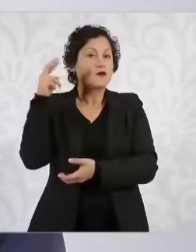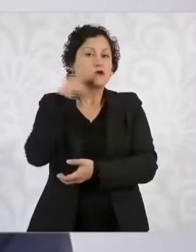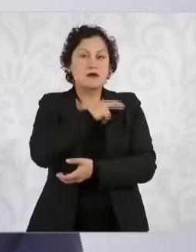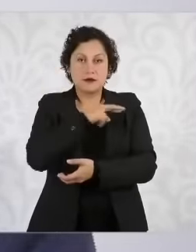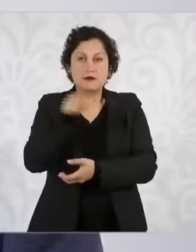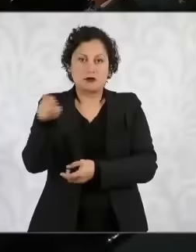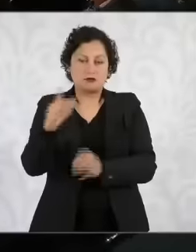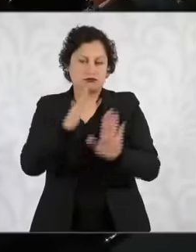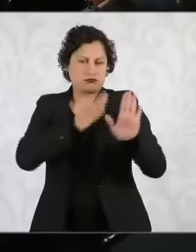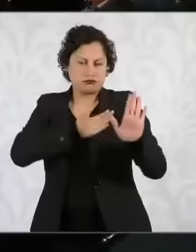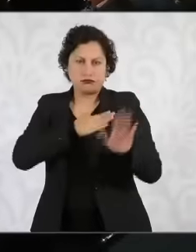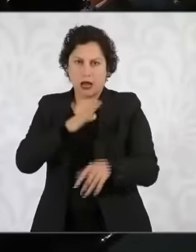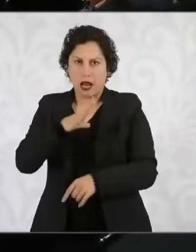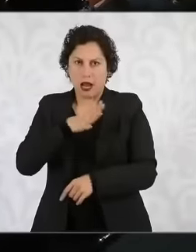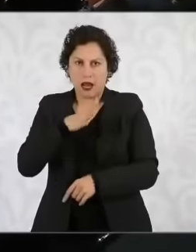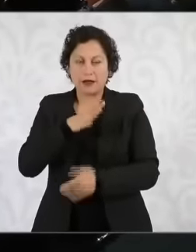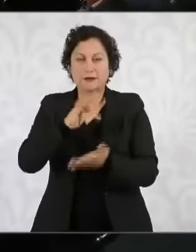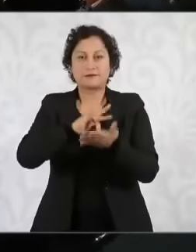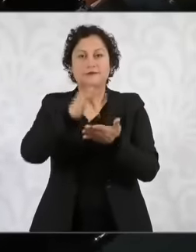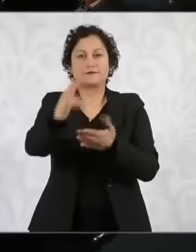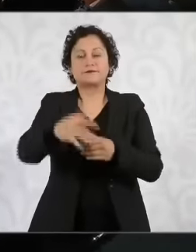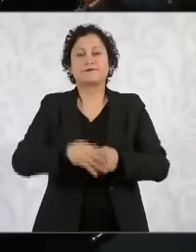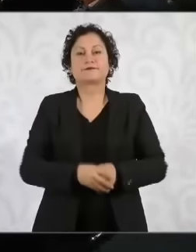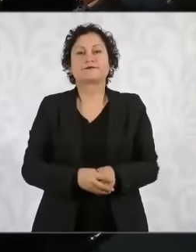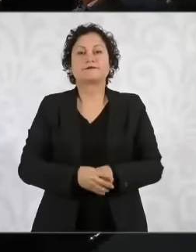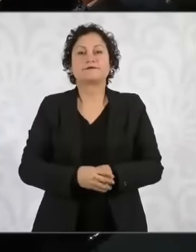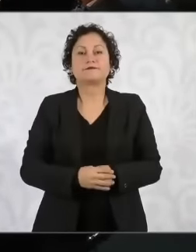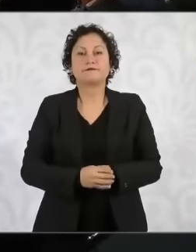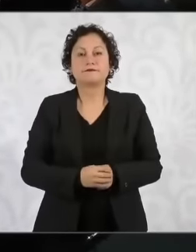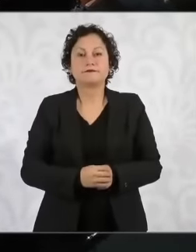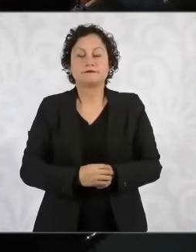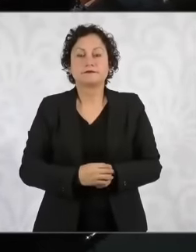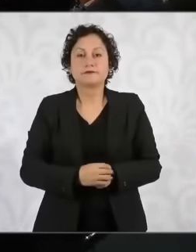Thank you very much for being